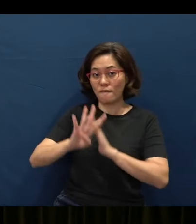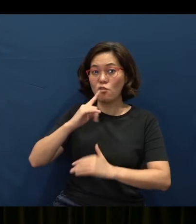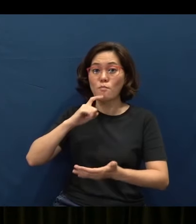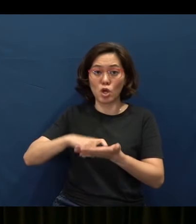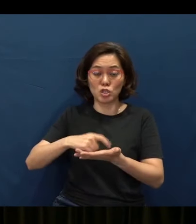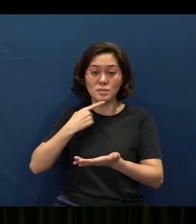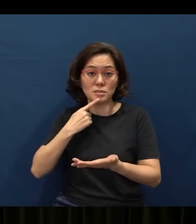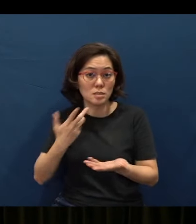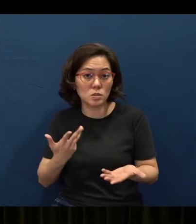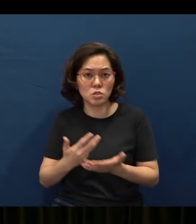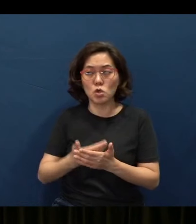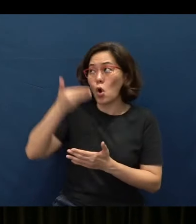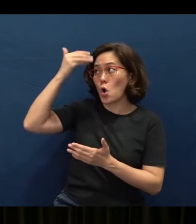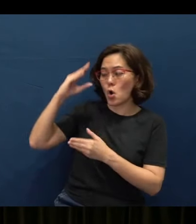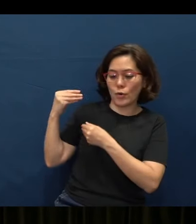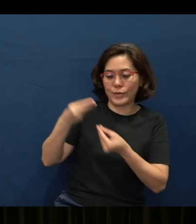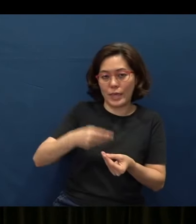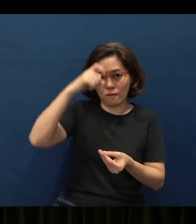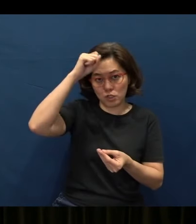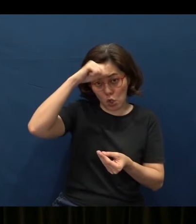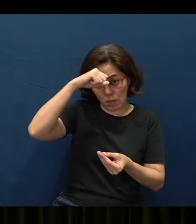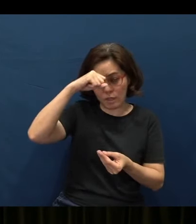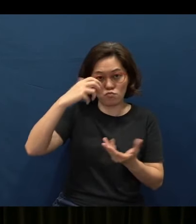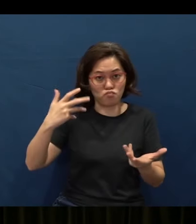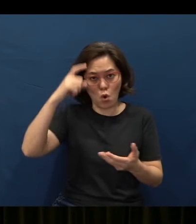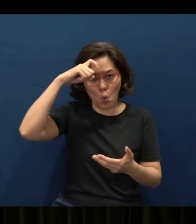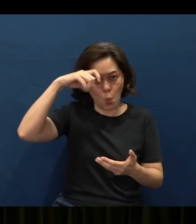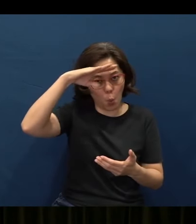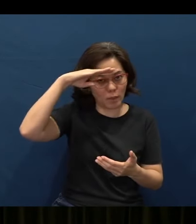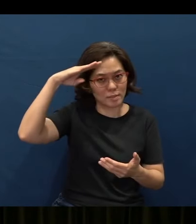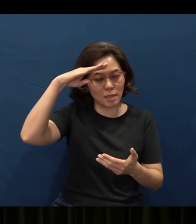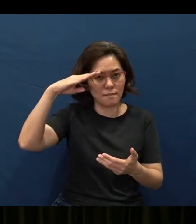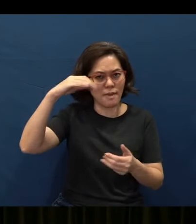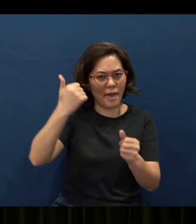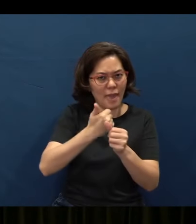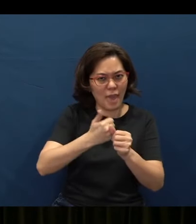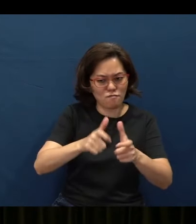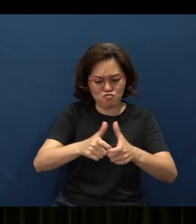It says: “God gave Solomon wisdom and very great insight,